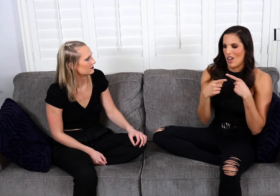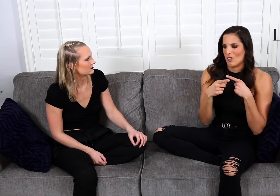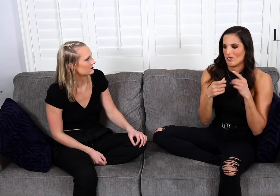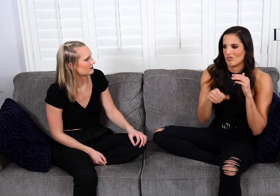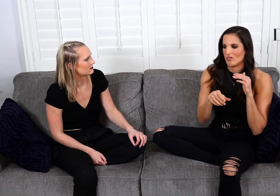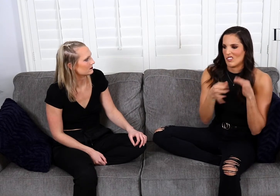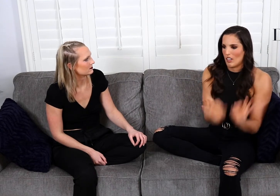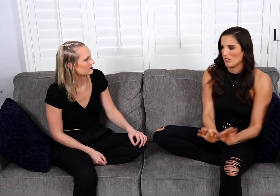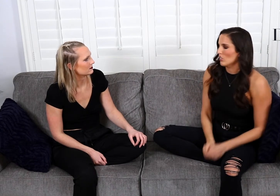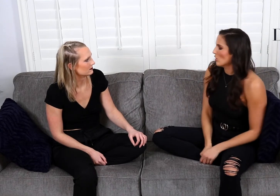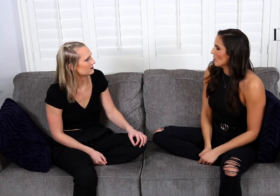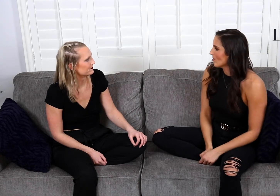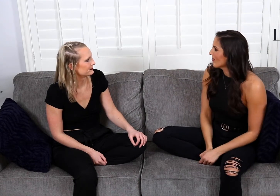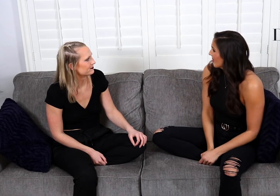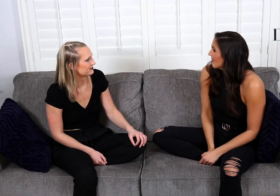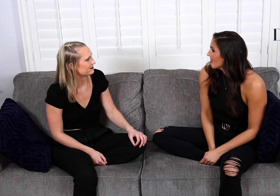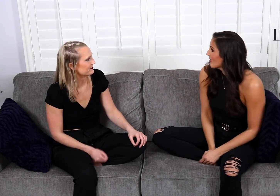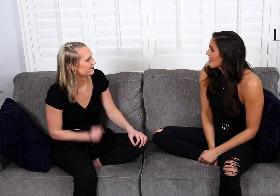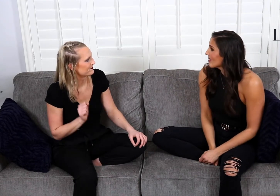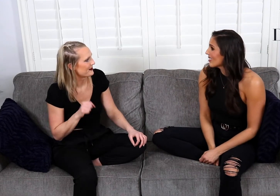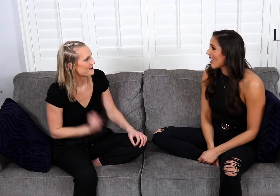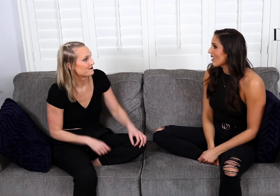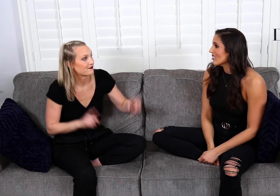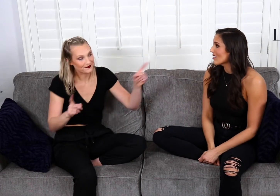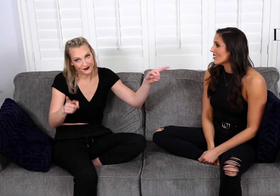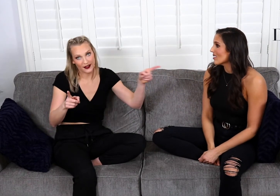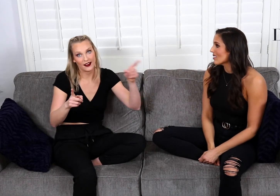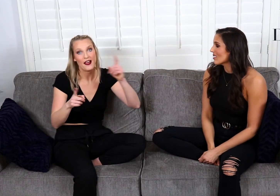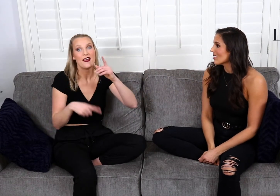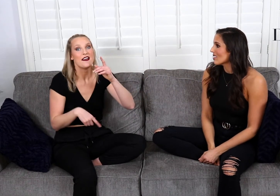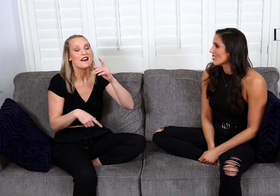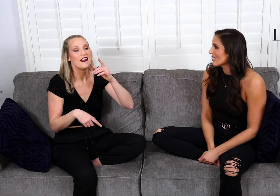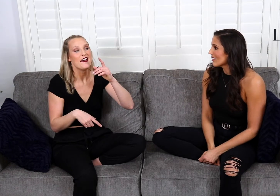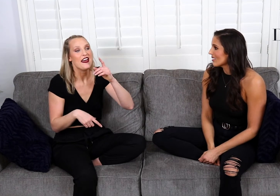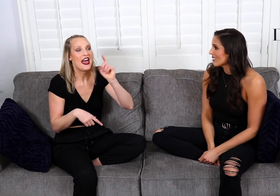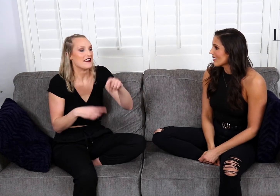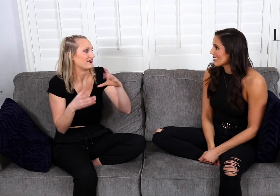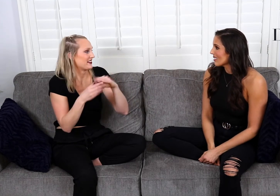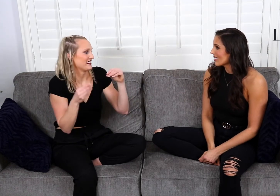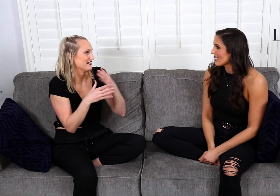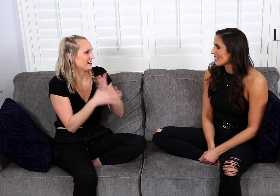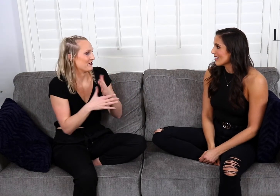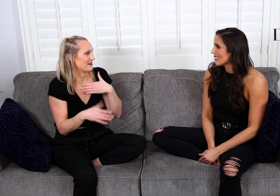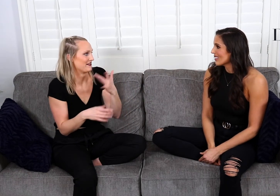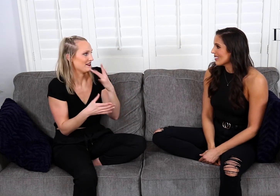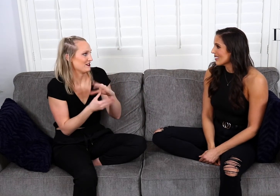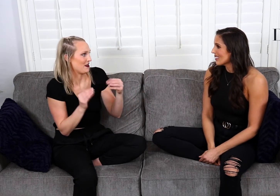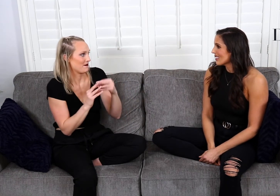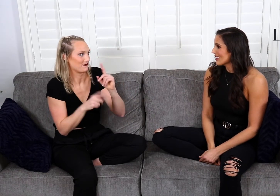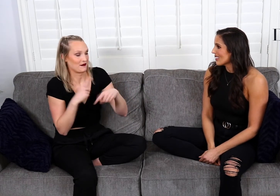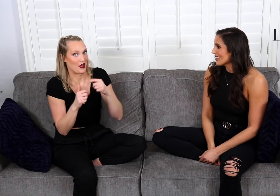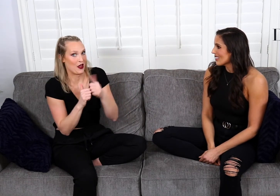and not about me teaching them a language. Yup, and I just have to share one of my favorite stories